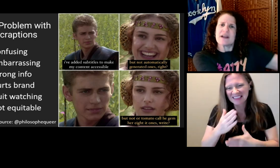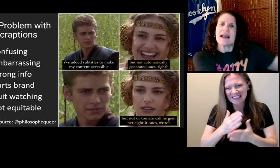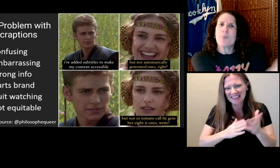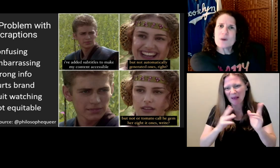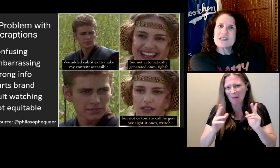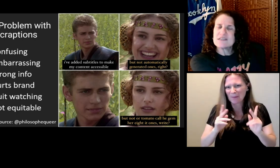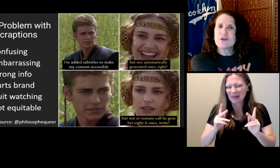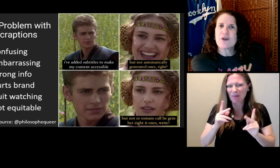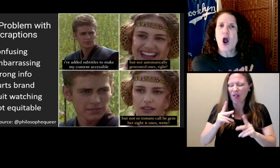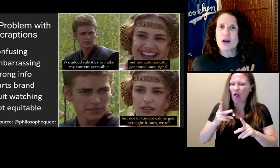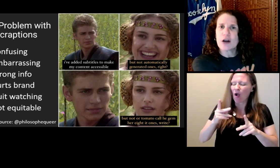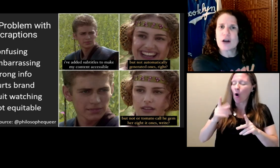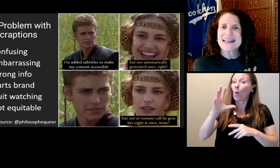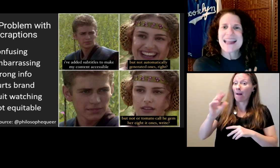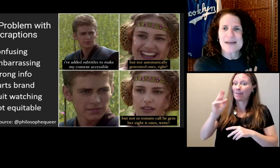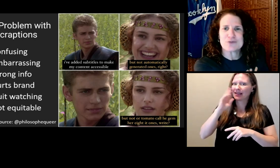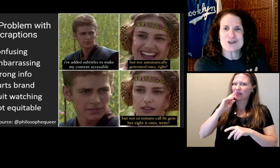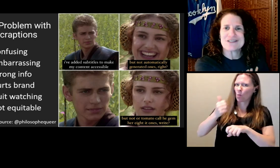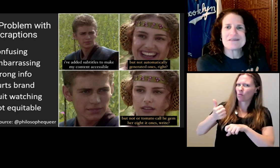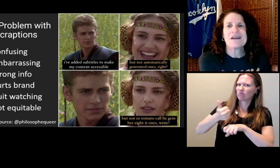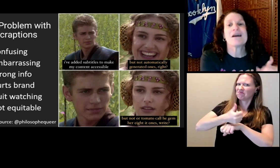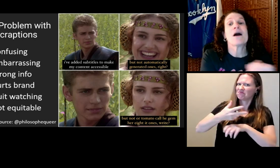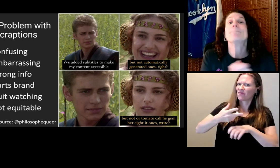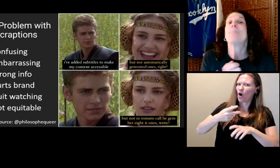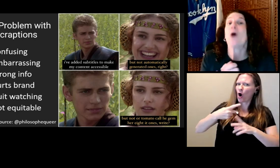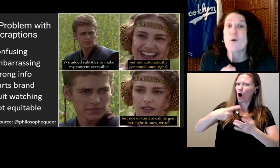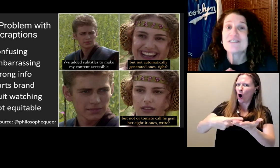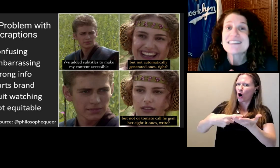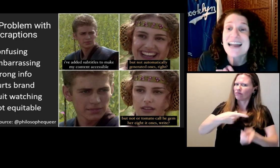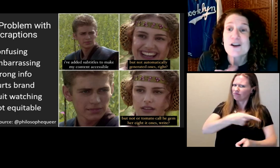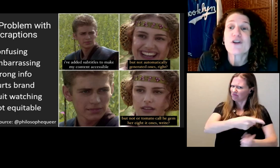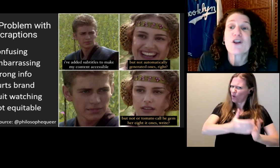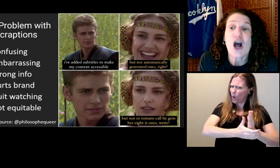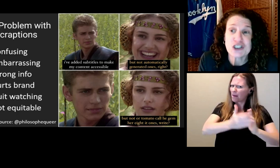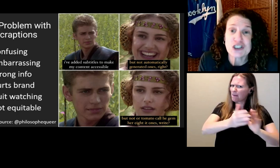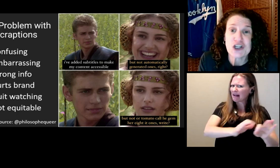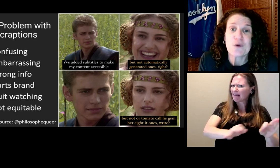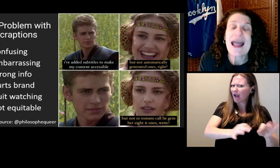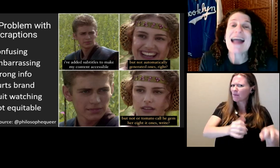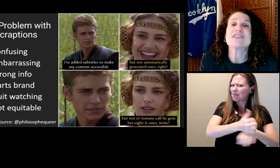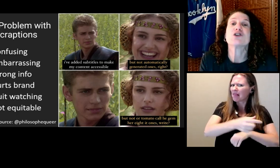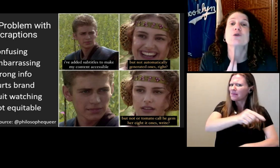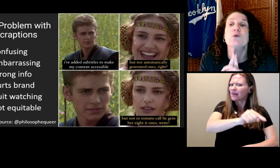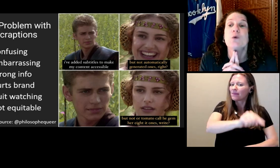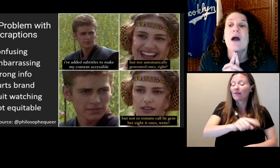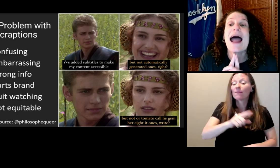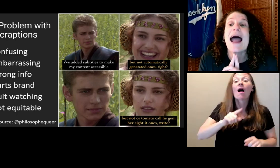Pointing to the automatic captions. First, that was a lawsuit.